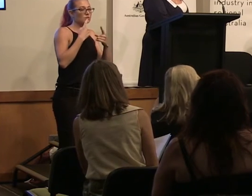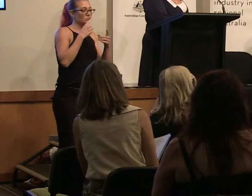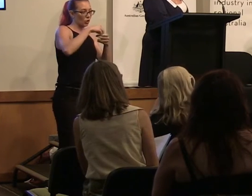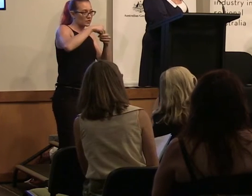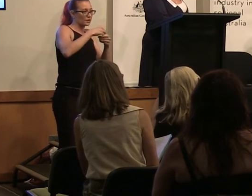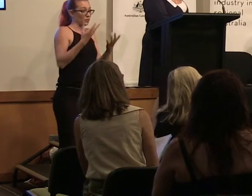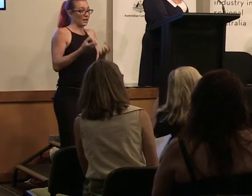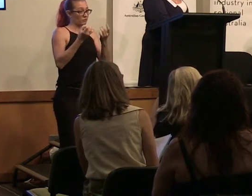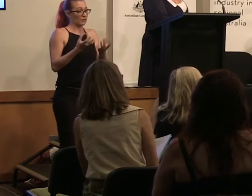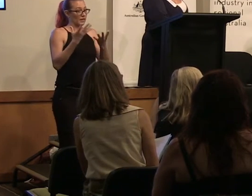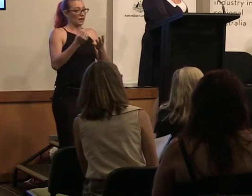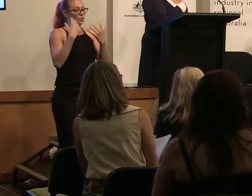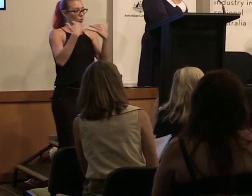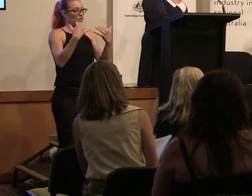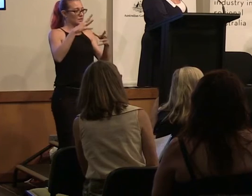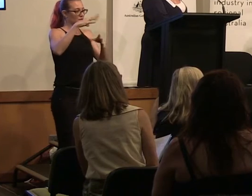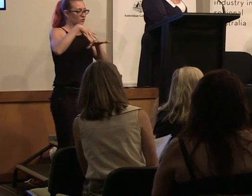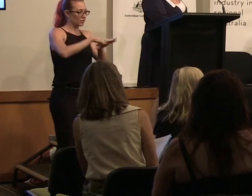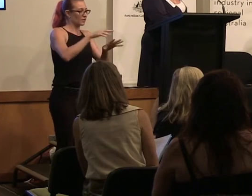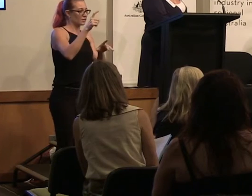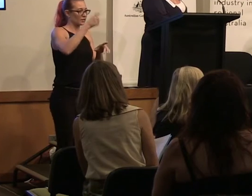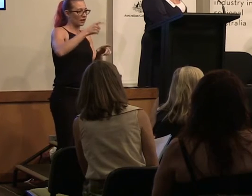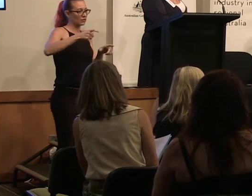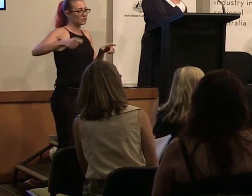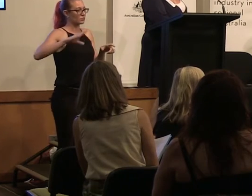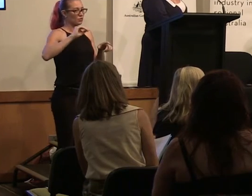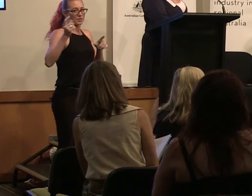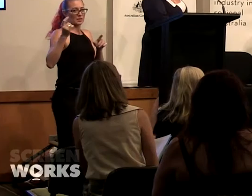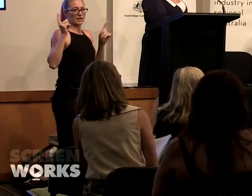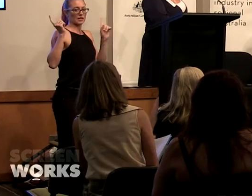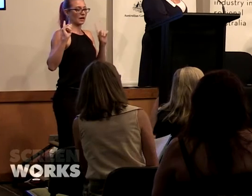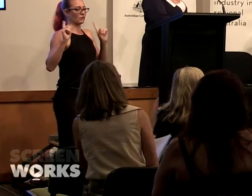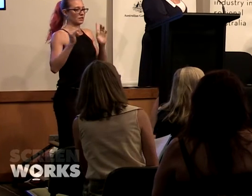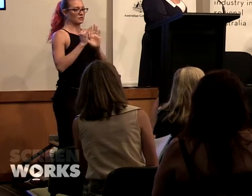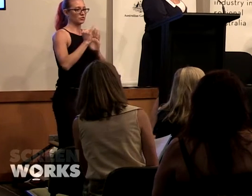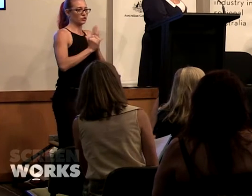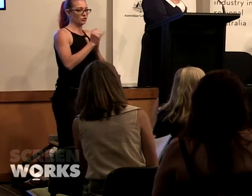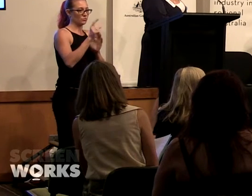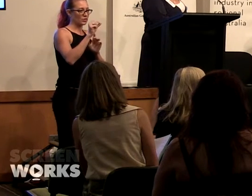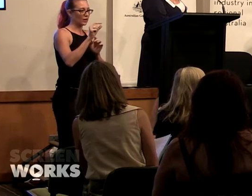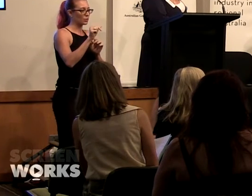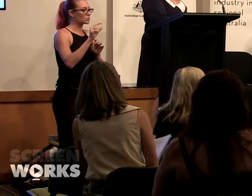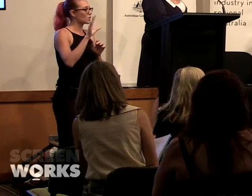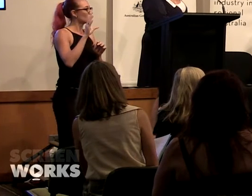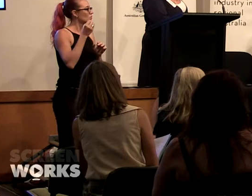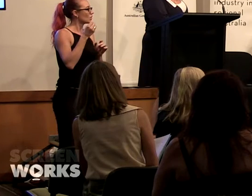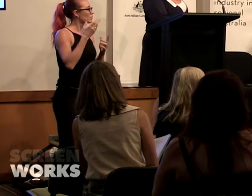audience integrating the characters from those existing YouTube channels. So, essentially enabling a new creator